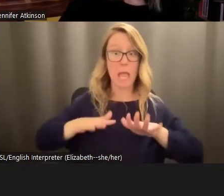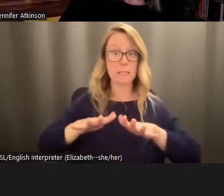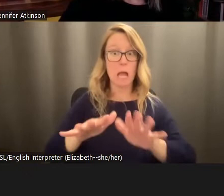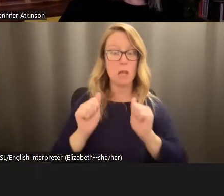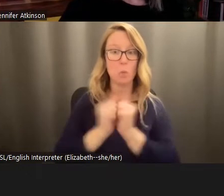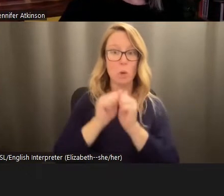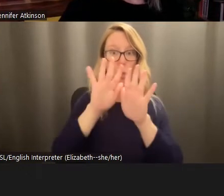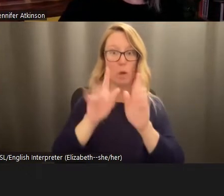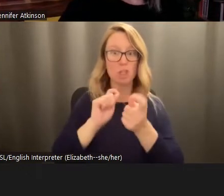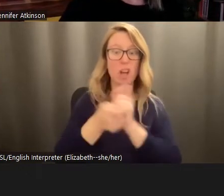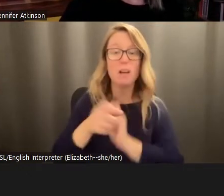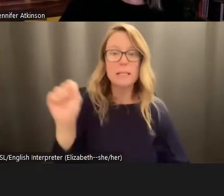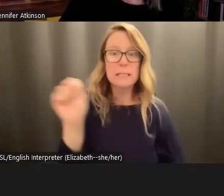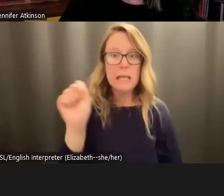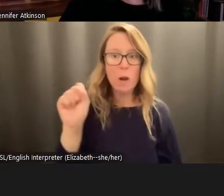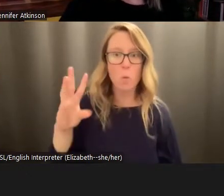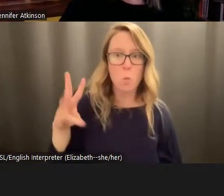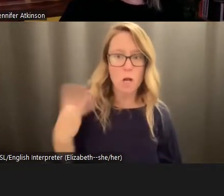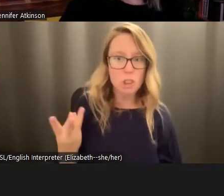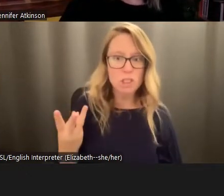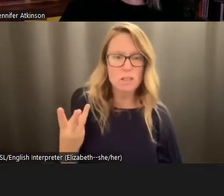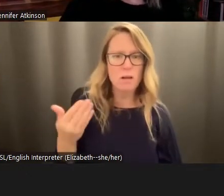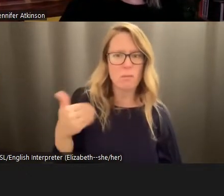Seattle, Washington, this has been unprecedented November here